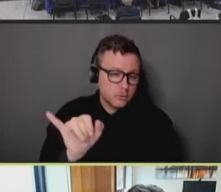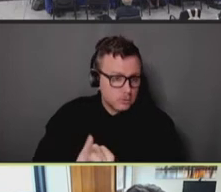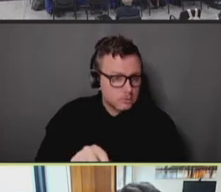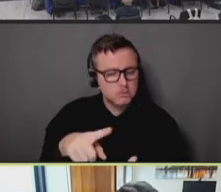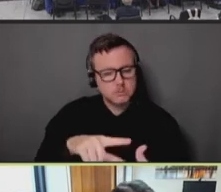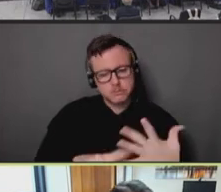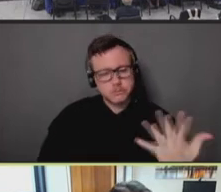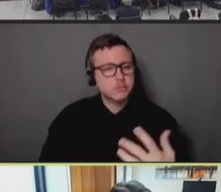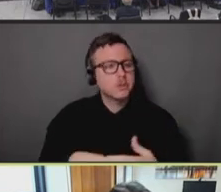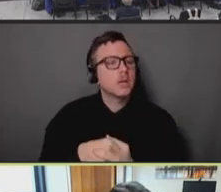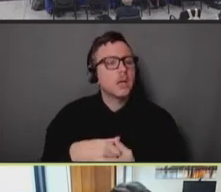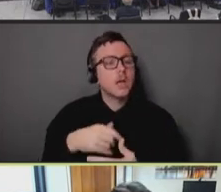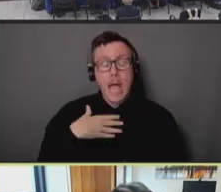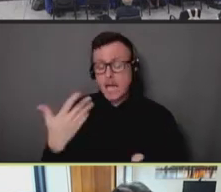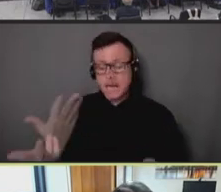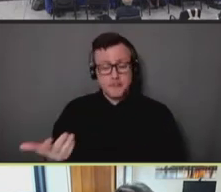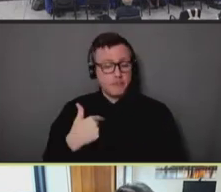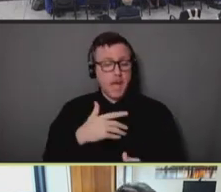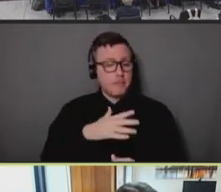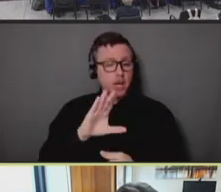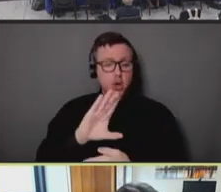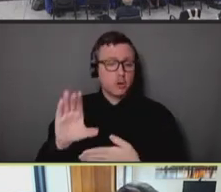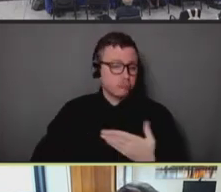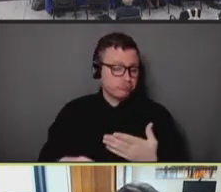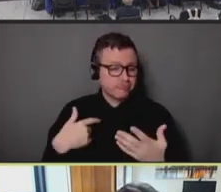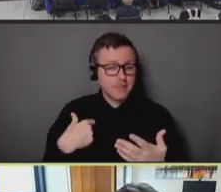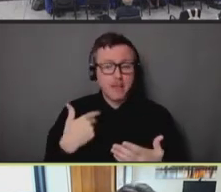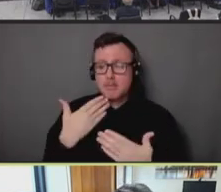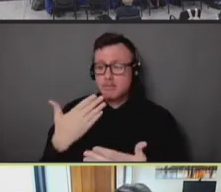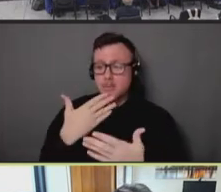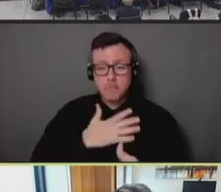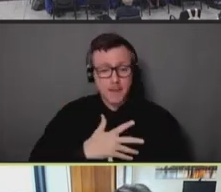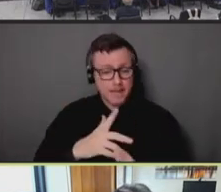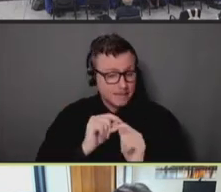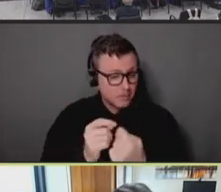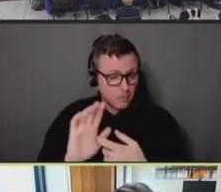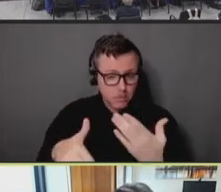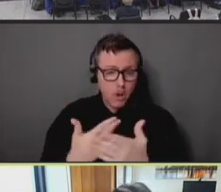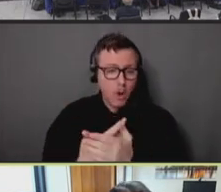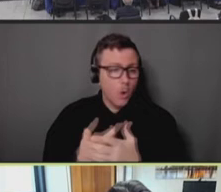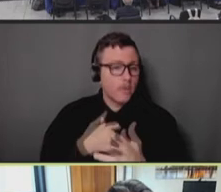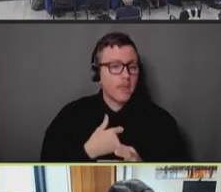I just want to end by thanking everyone on my team, all of our incident command structure,